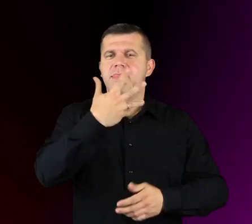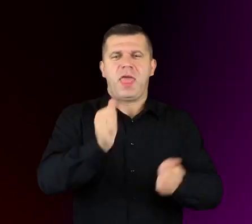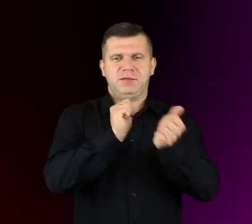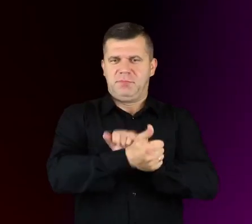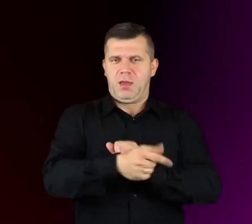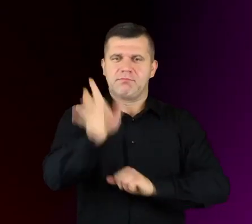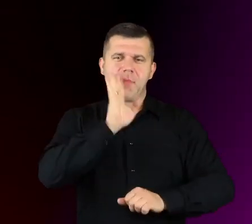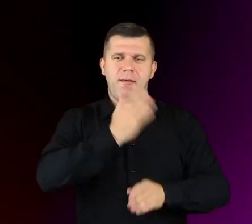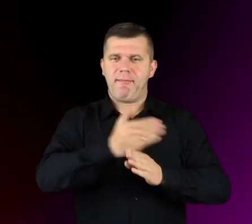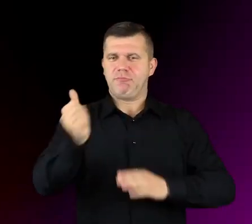and be yourself!